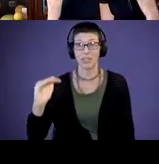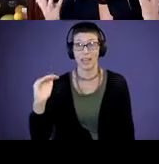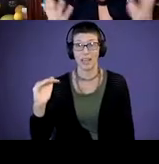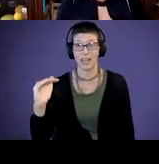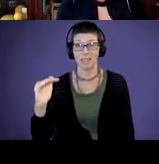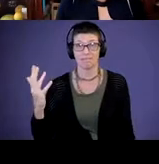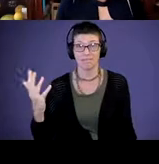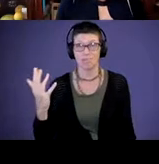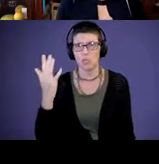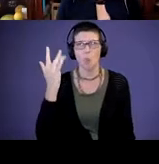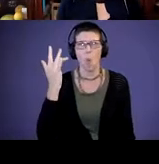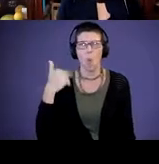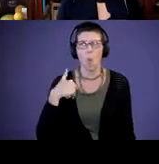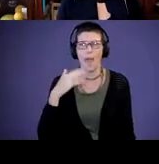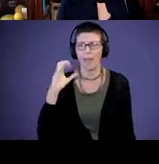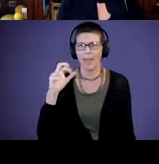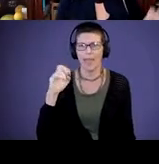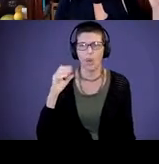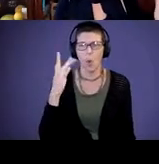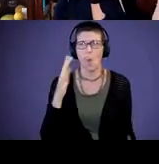Why is it important for me to pay attention to the typical